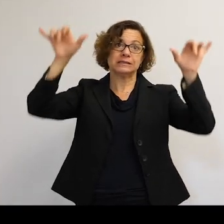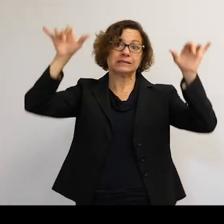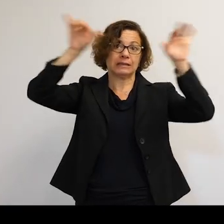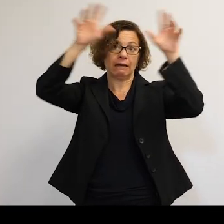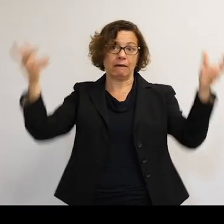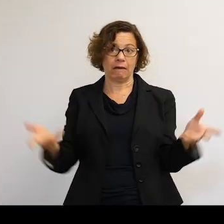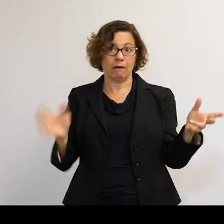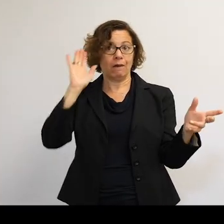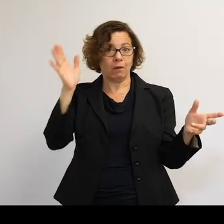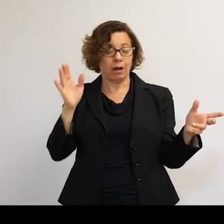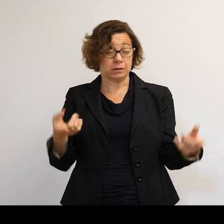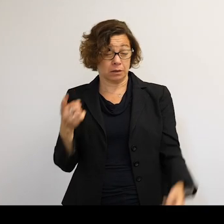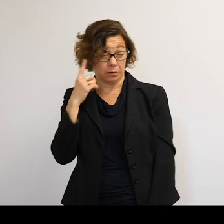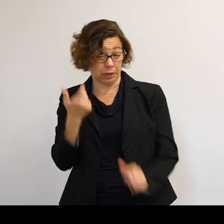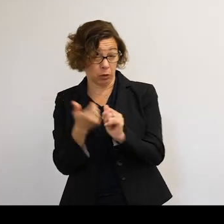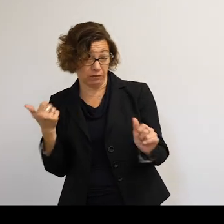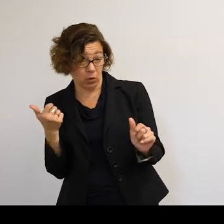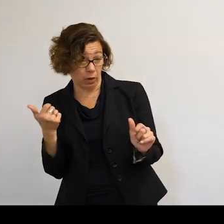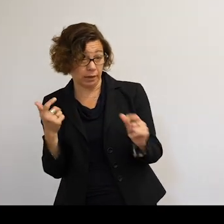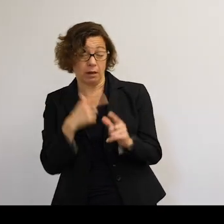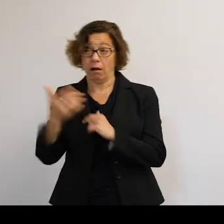So you think you can avoid something until another country gets involved.